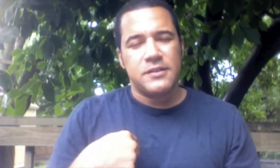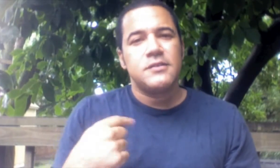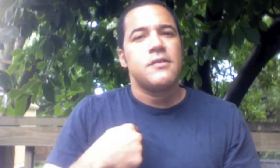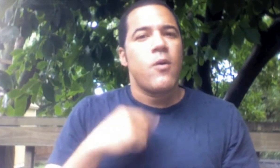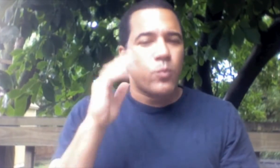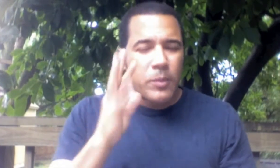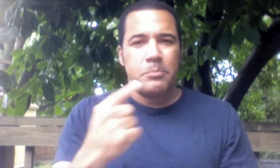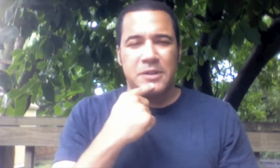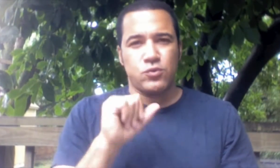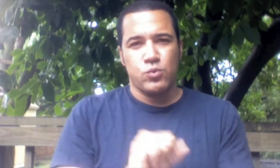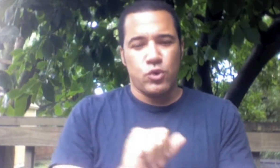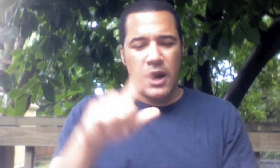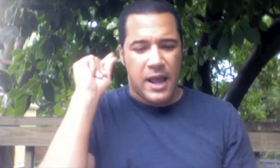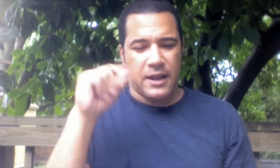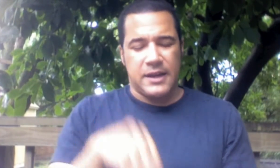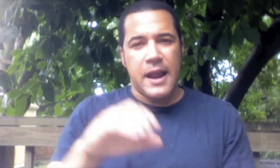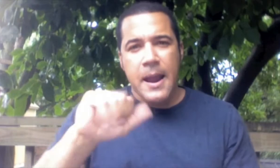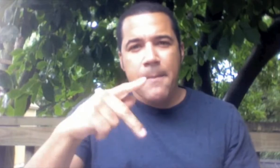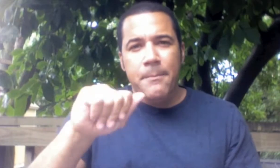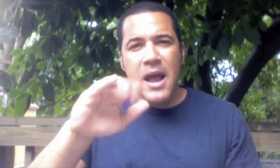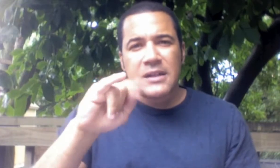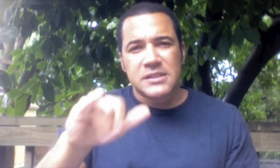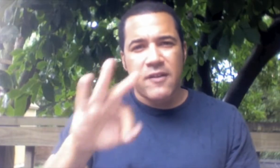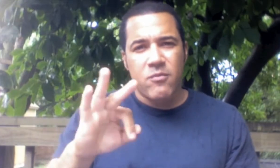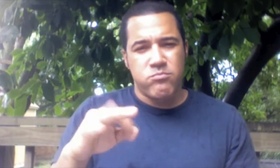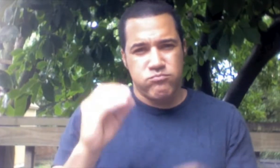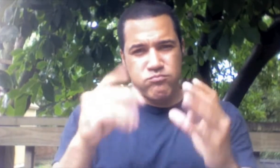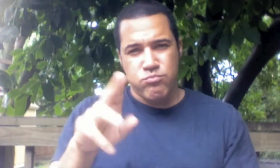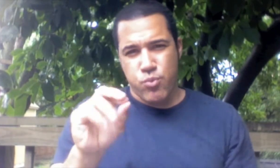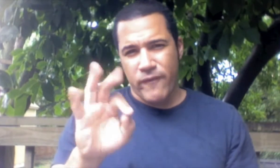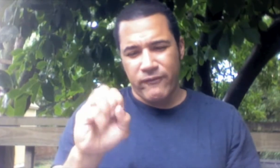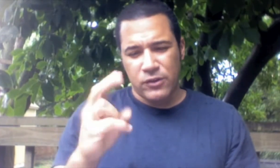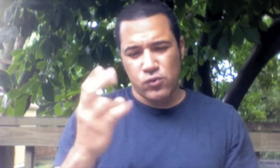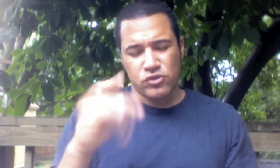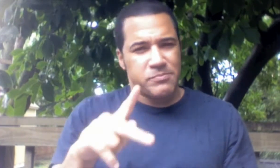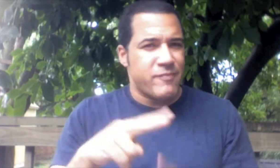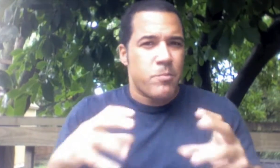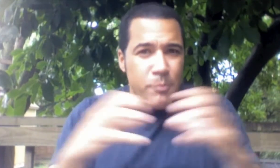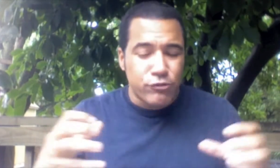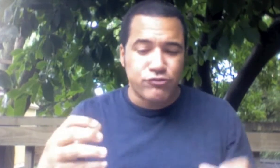I will miss working at Gallaudet in the capacity of professorship very much.